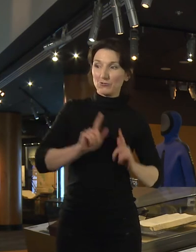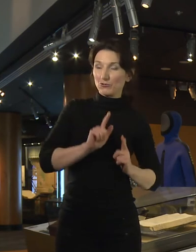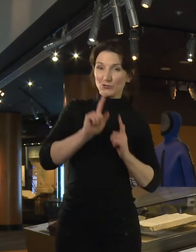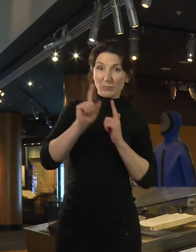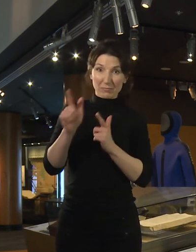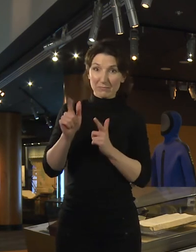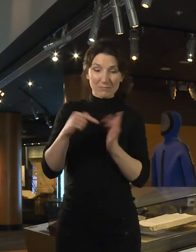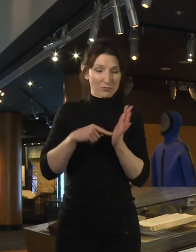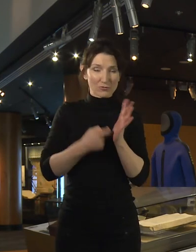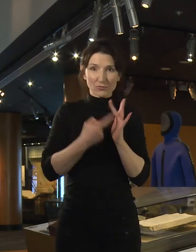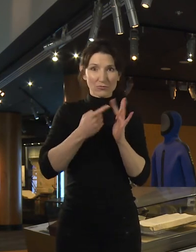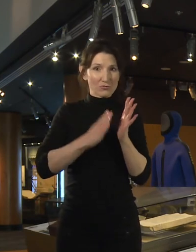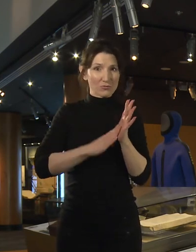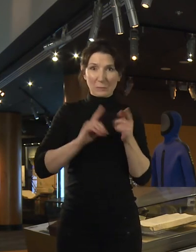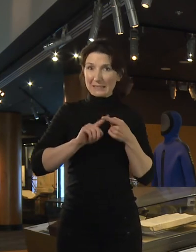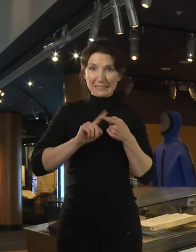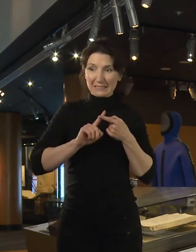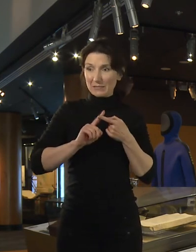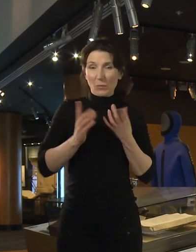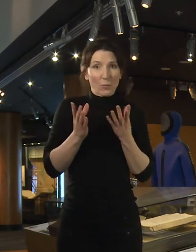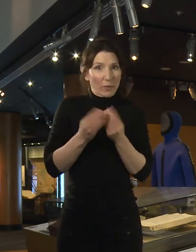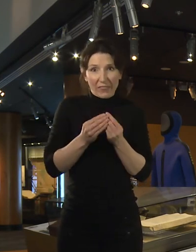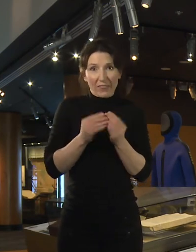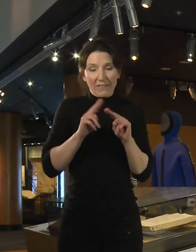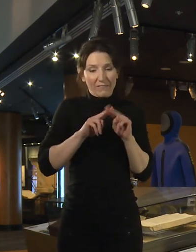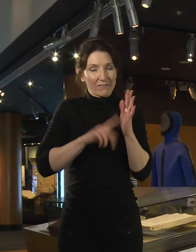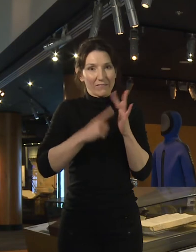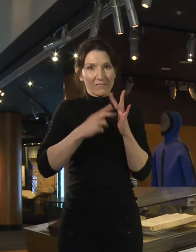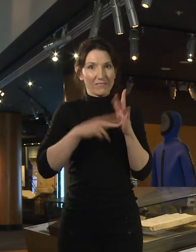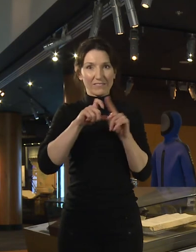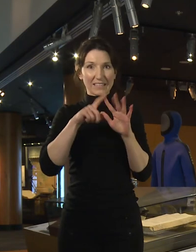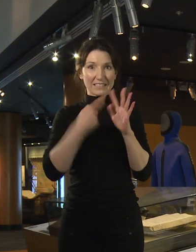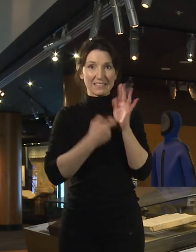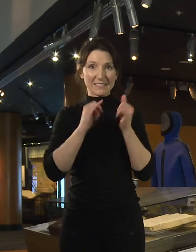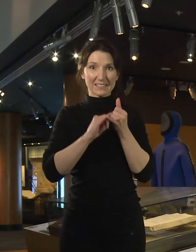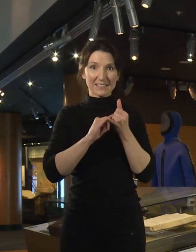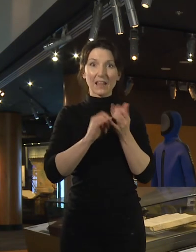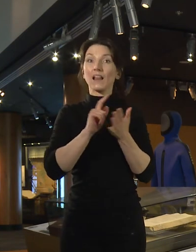and when Captain Flinders was accused of spying for England against France on the